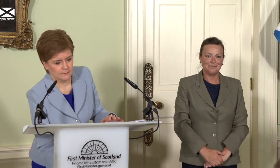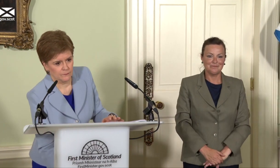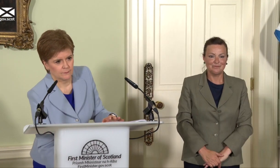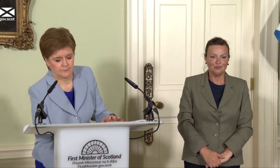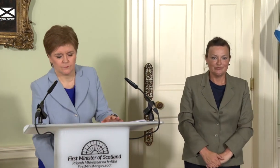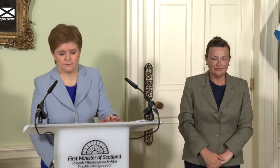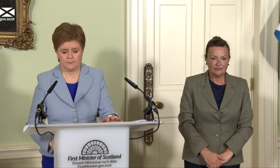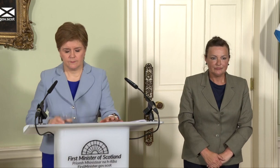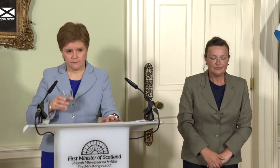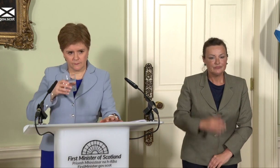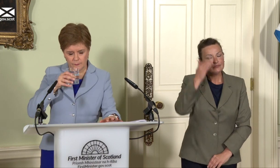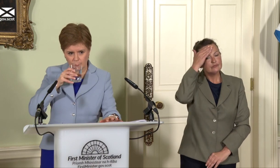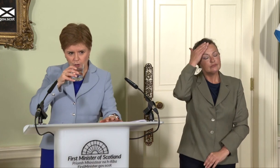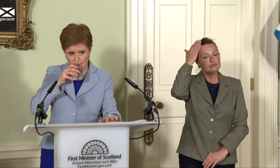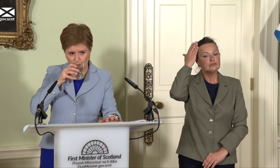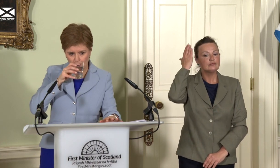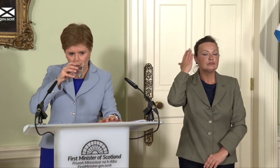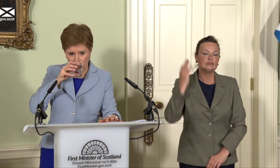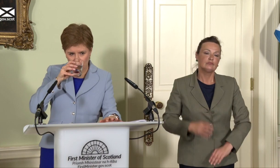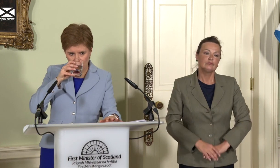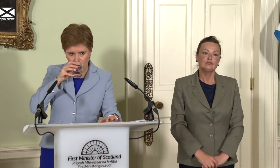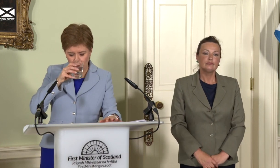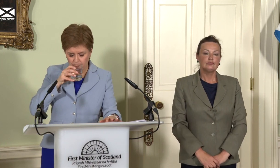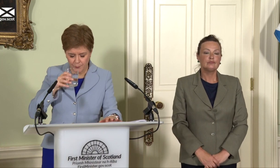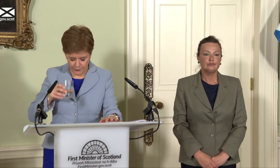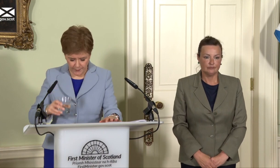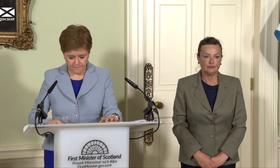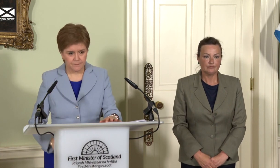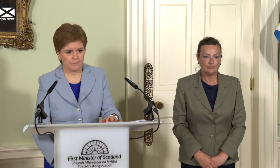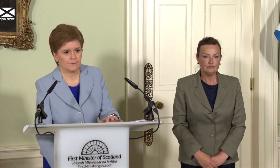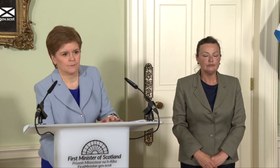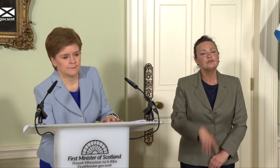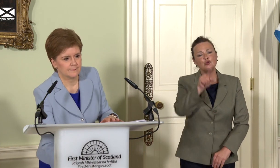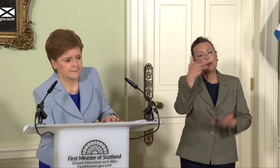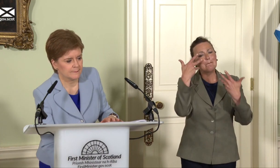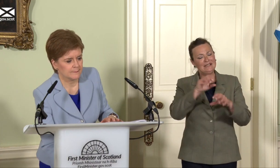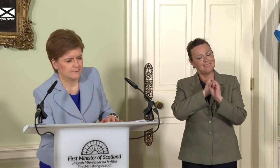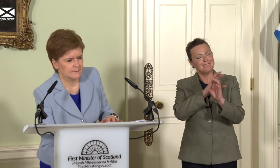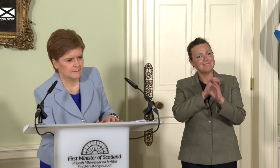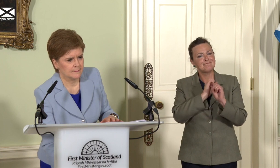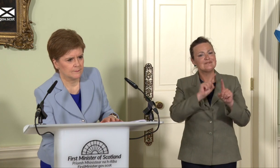Thank you. First Minister, none of the comparator countries that you refer to in this document have been embedded